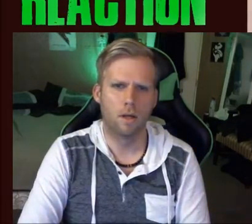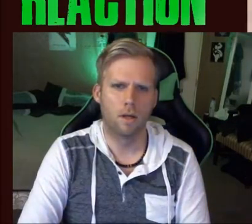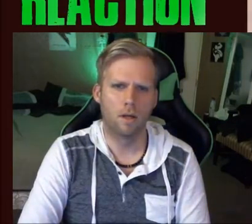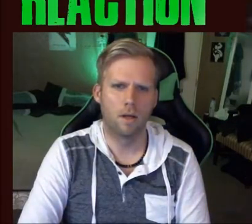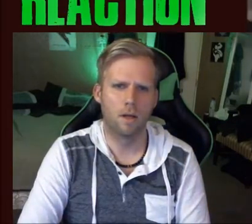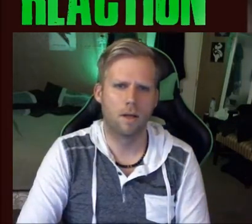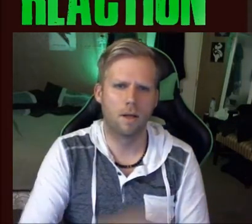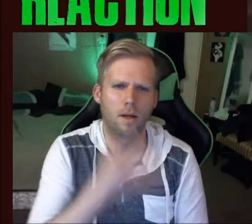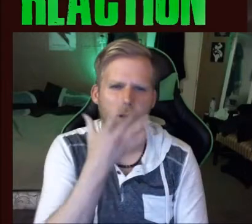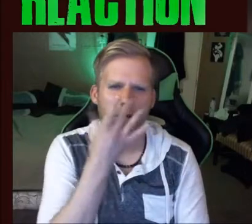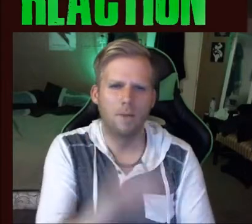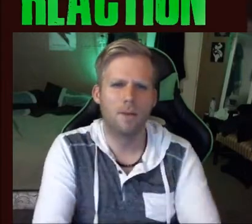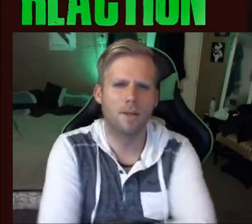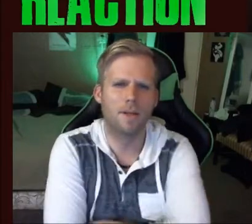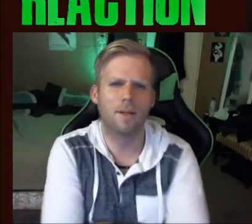interesting..